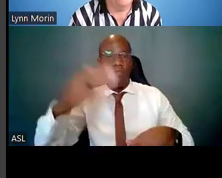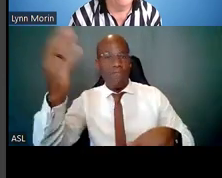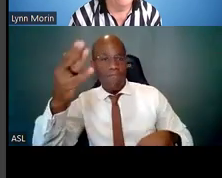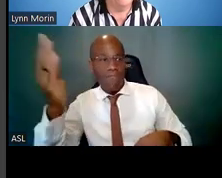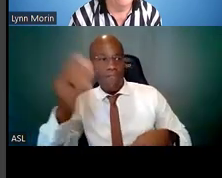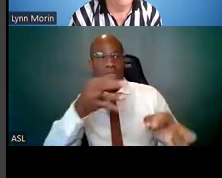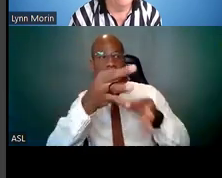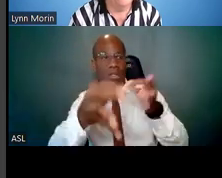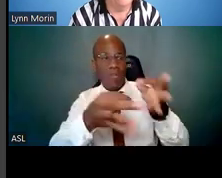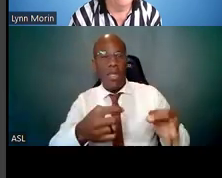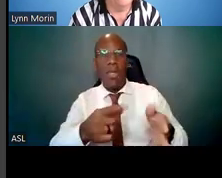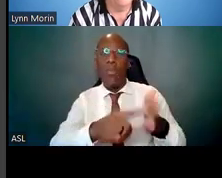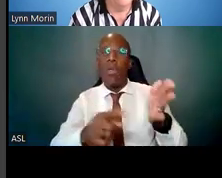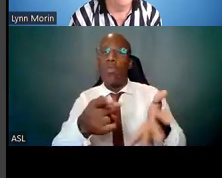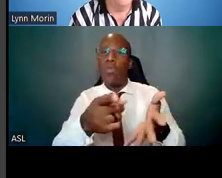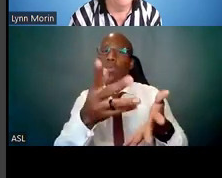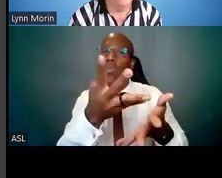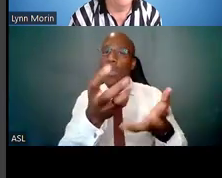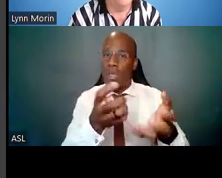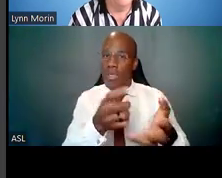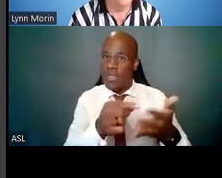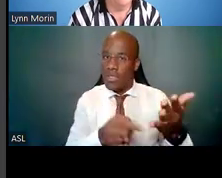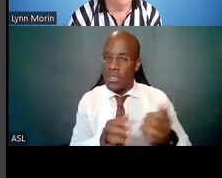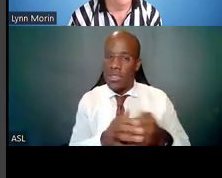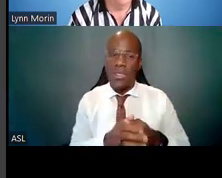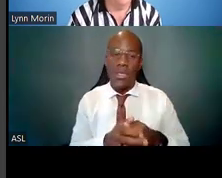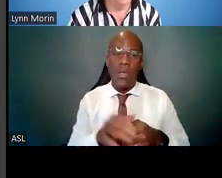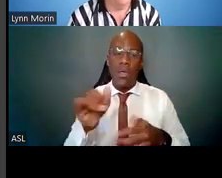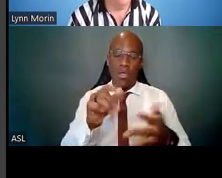You want to also identify people, places.